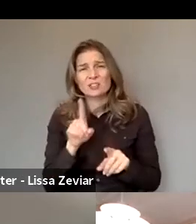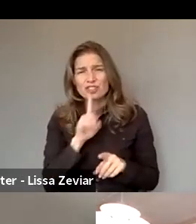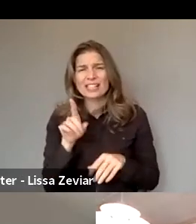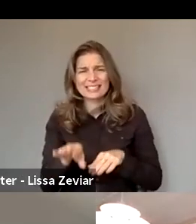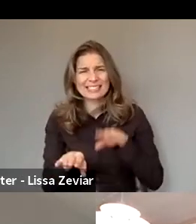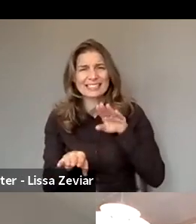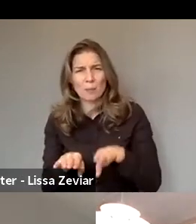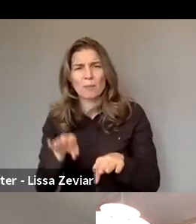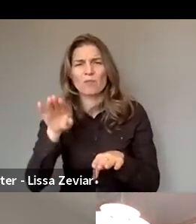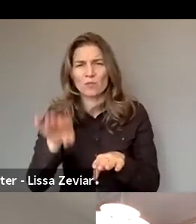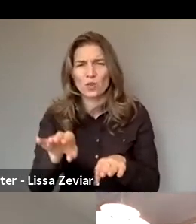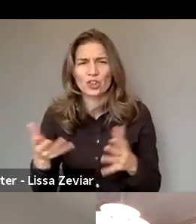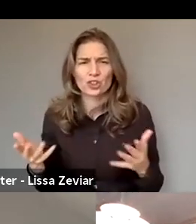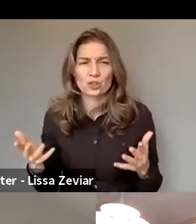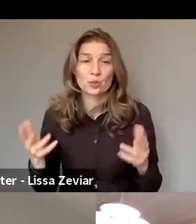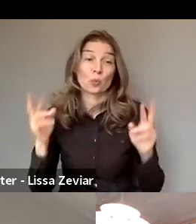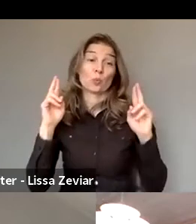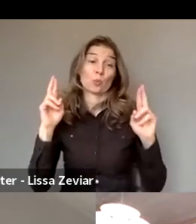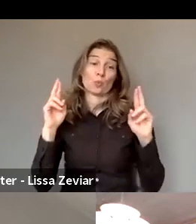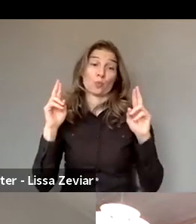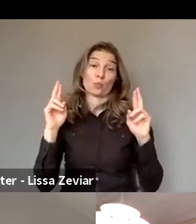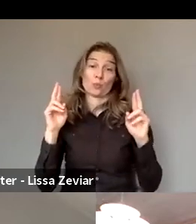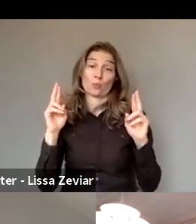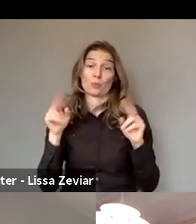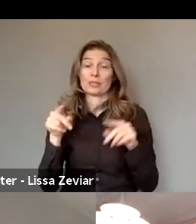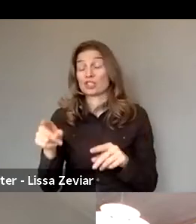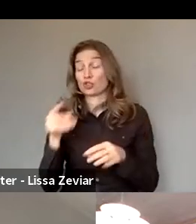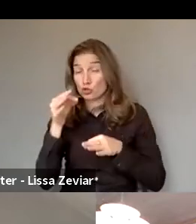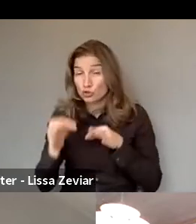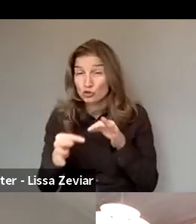Hopefully, this strategy will have some at national level.